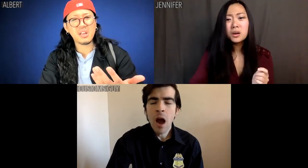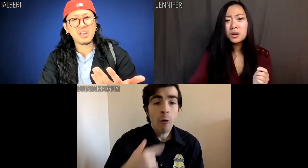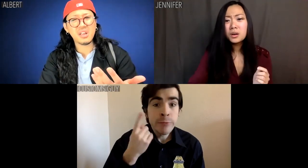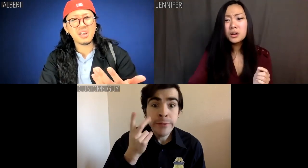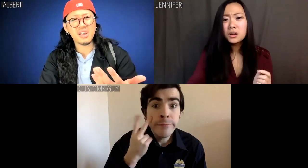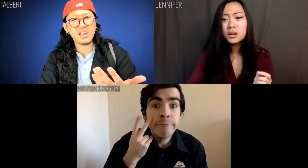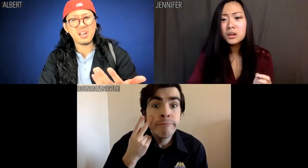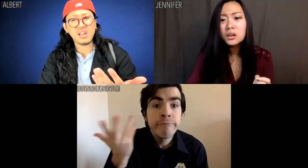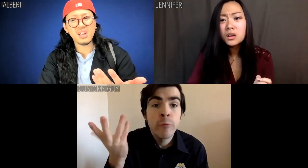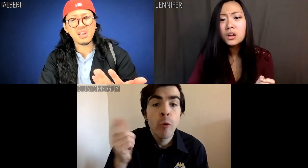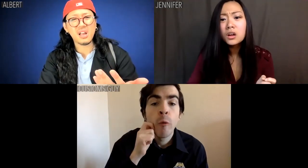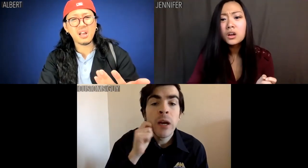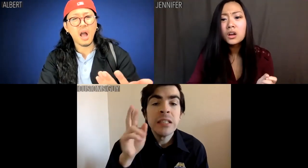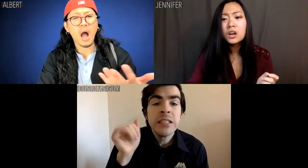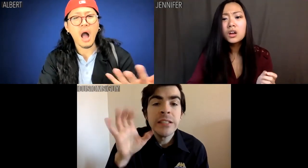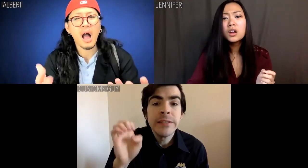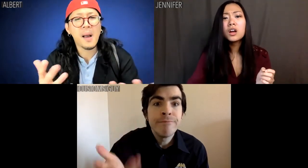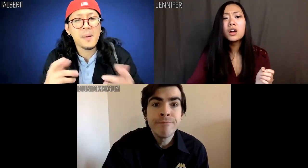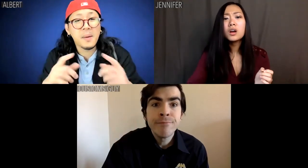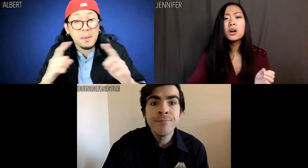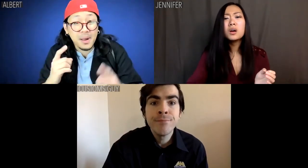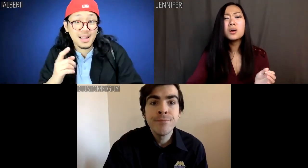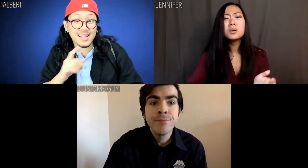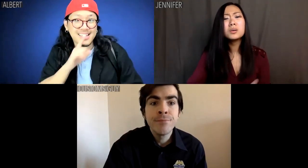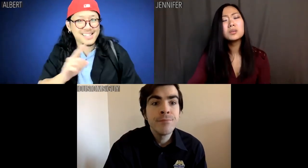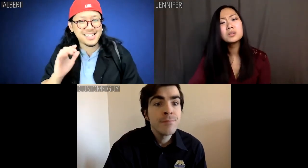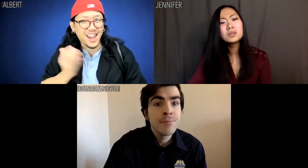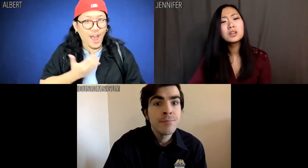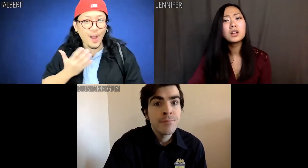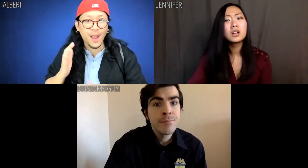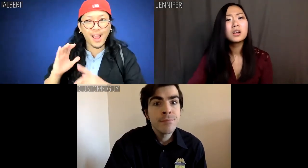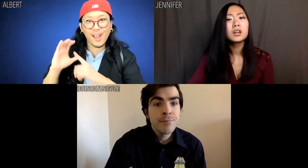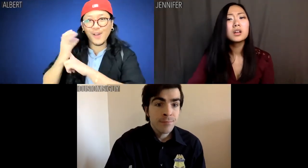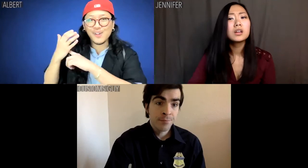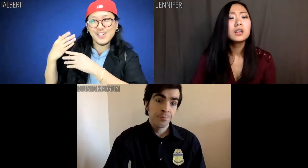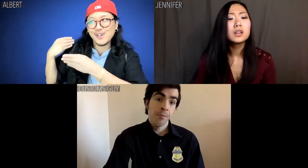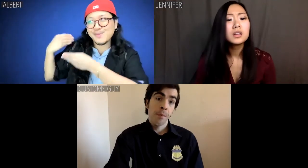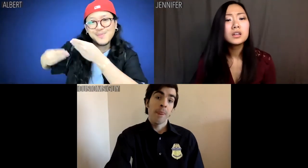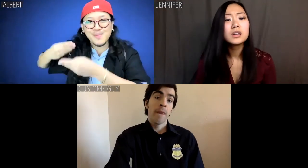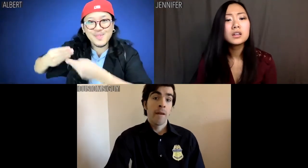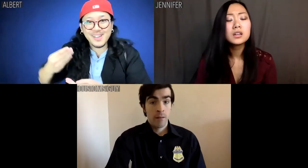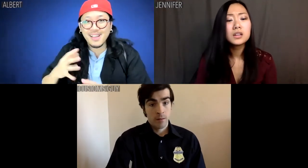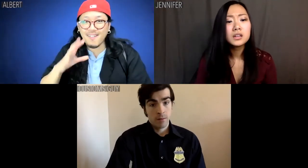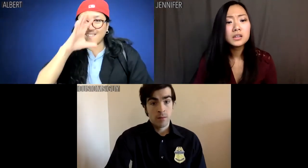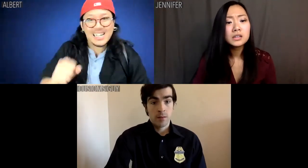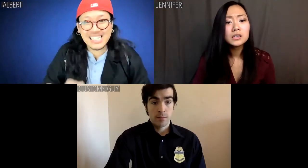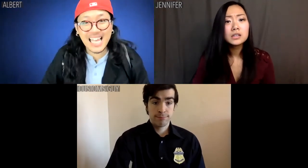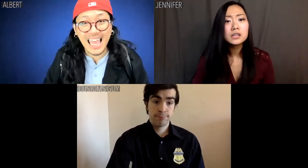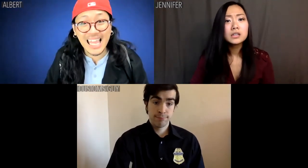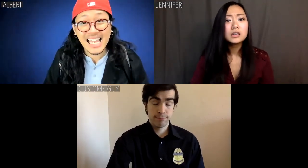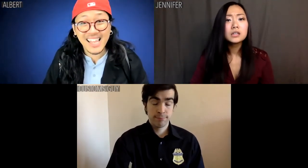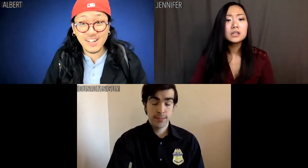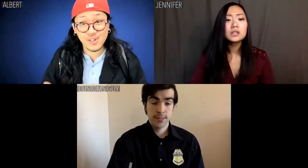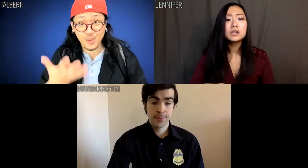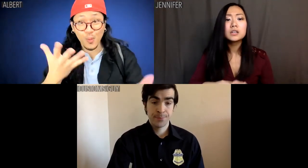Customs guy: I don't hear race. Albert: But isn't our heritage infinitely fascinating?